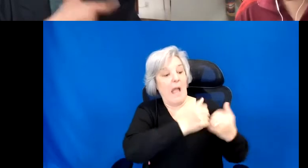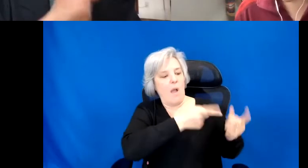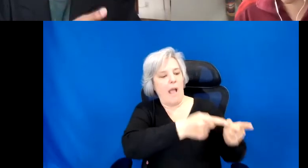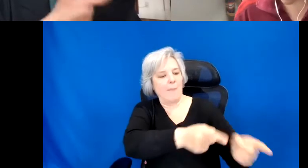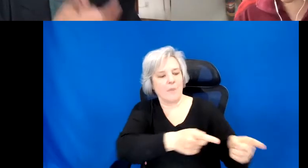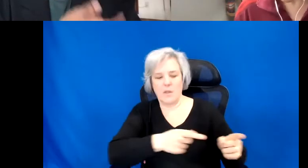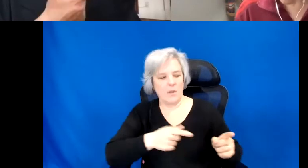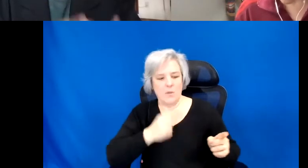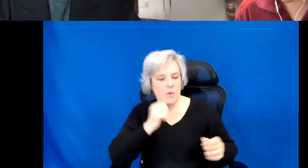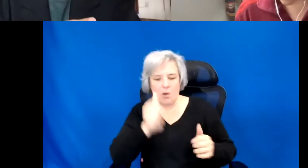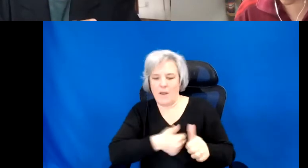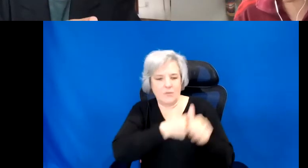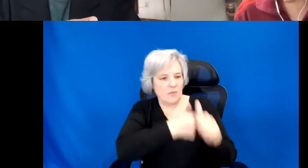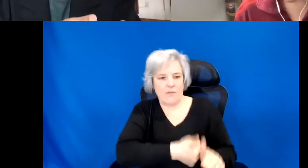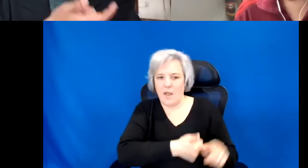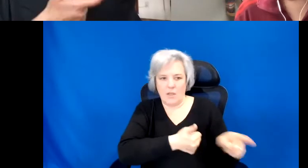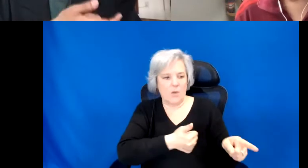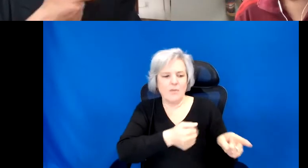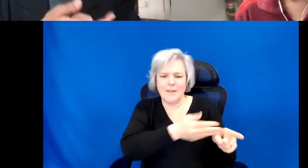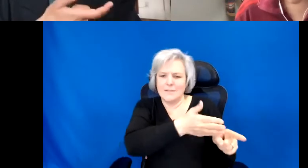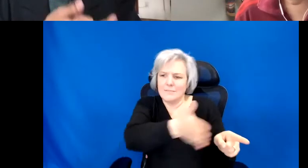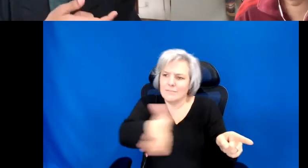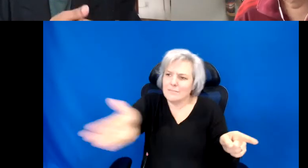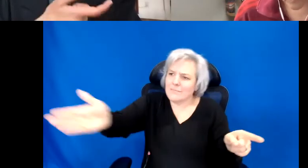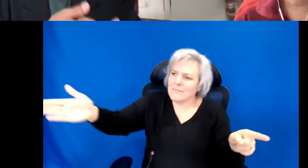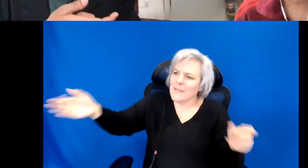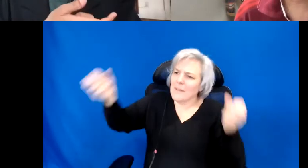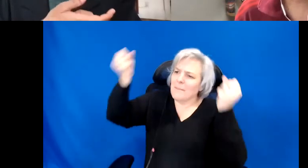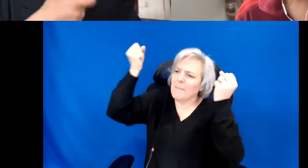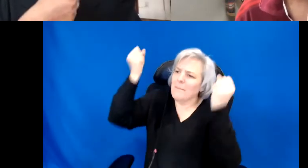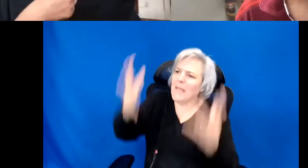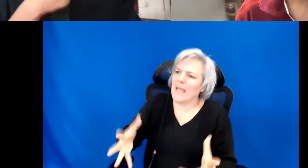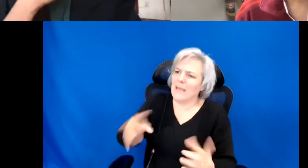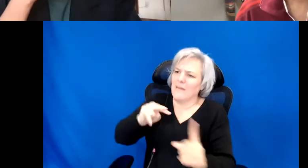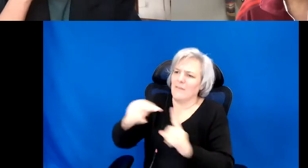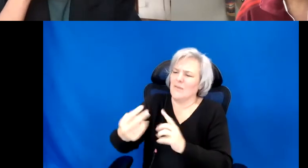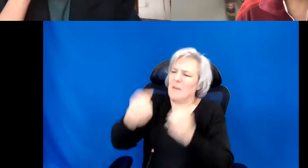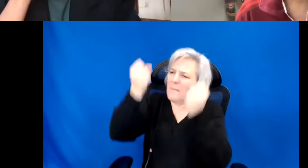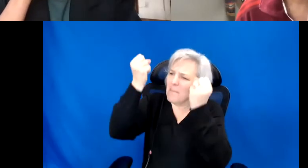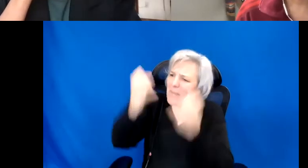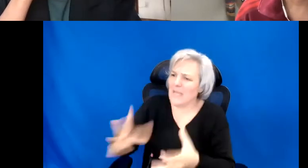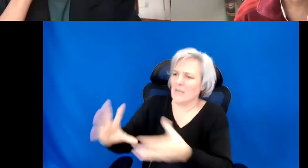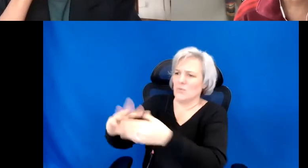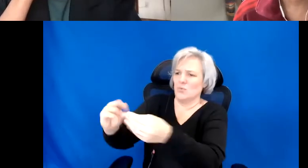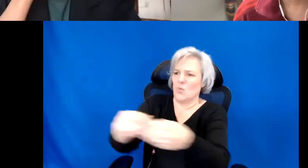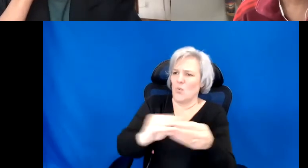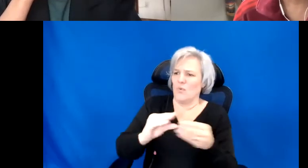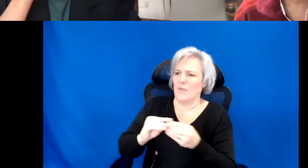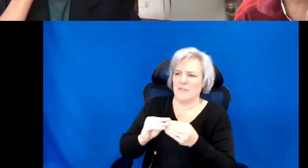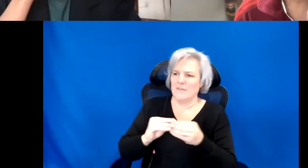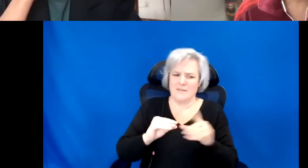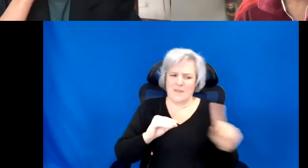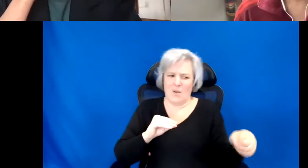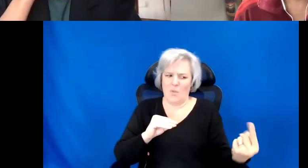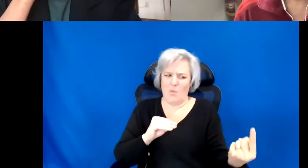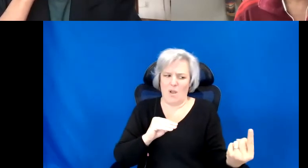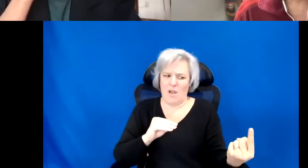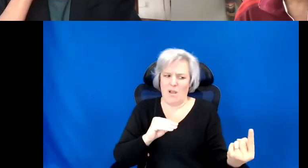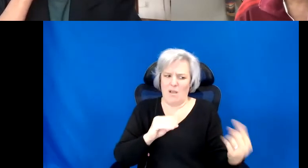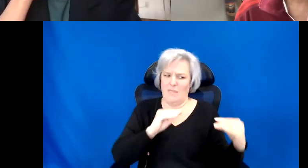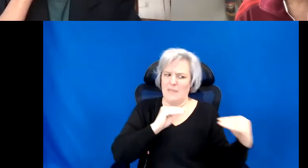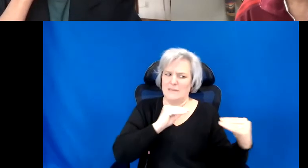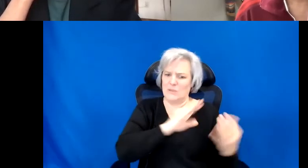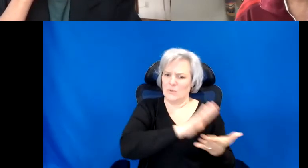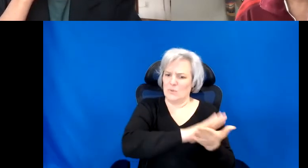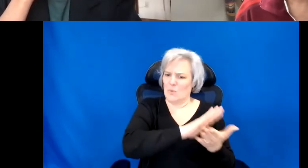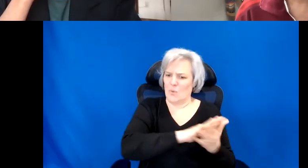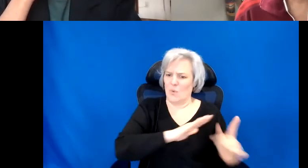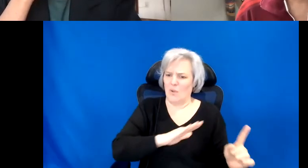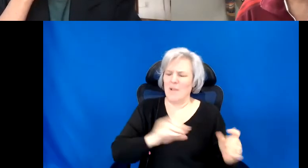set of other stories, and a whole set of resistance movements.